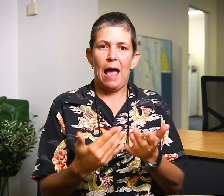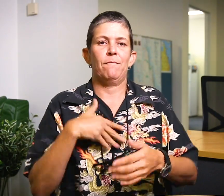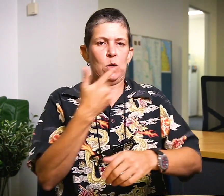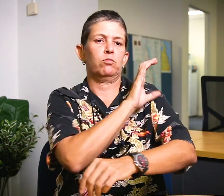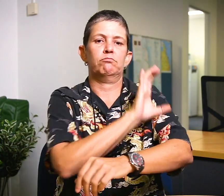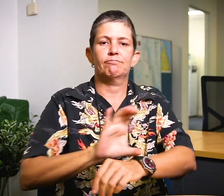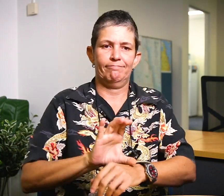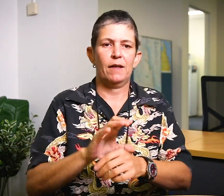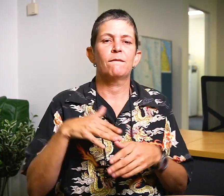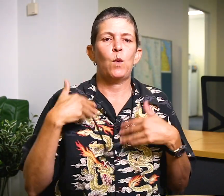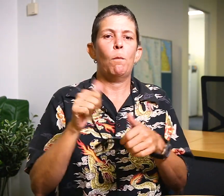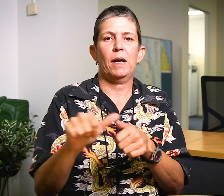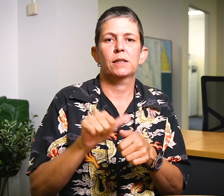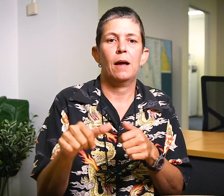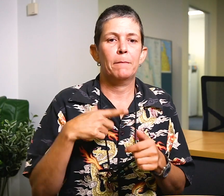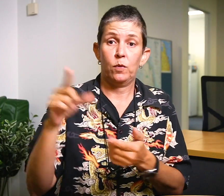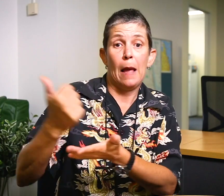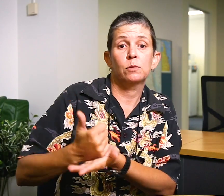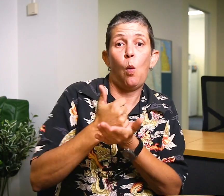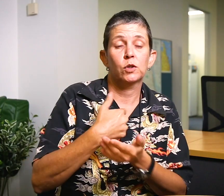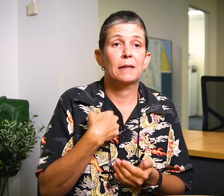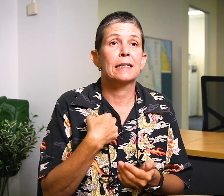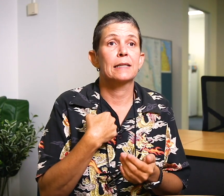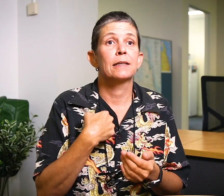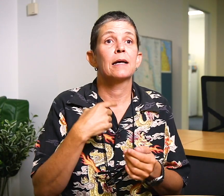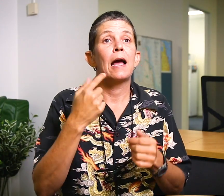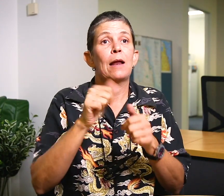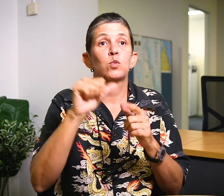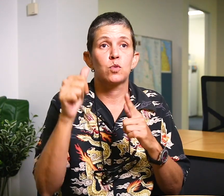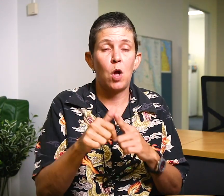but now I have confidence and that makes me feel better because I am supported